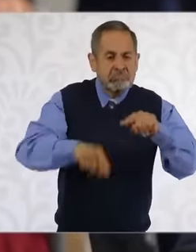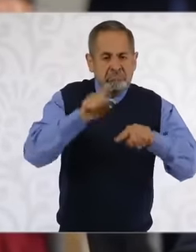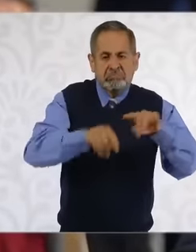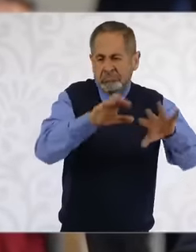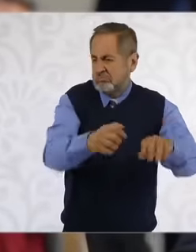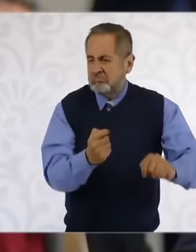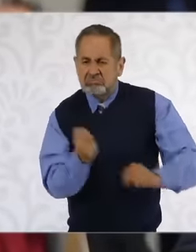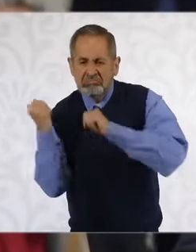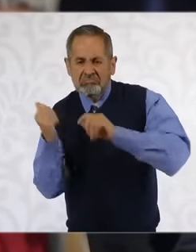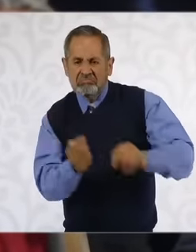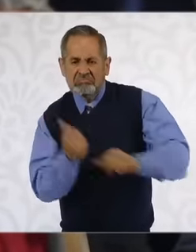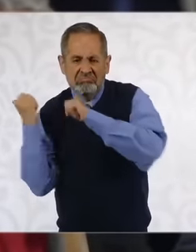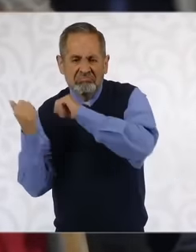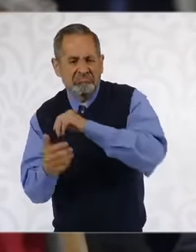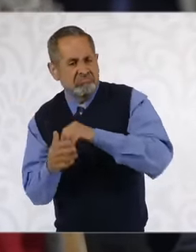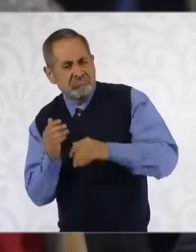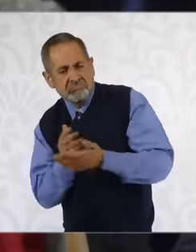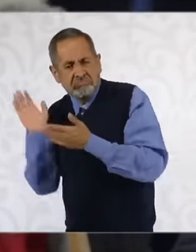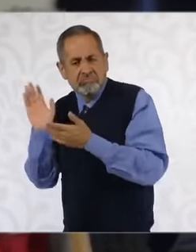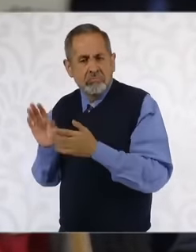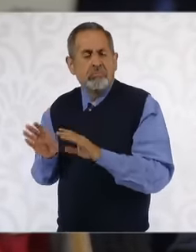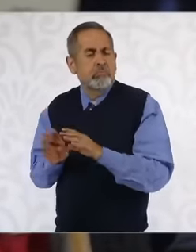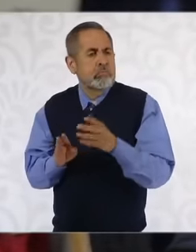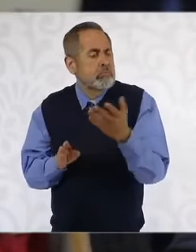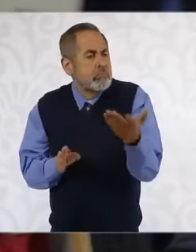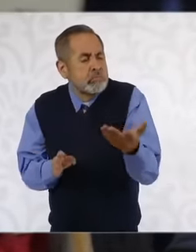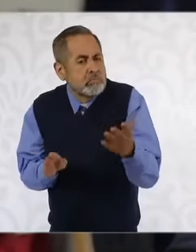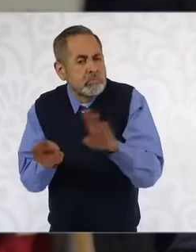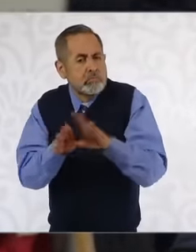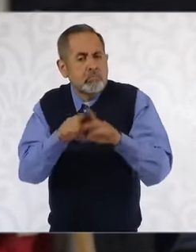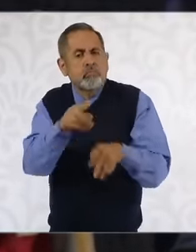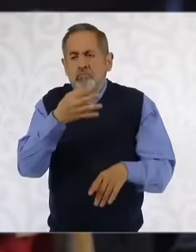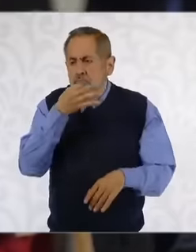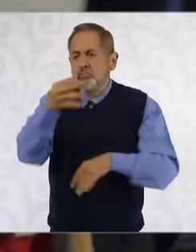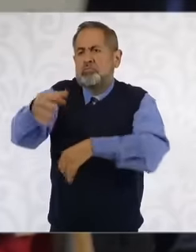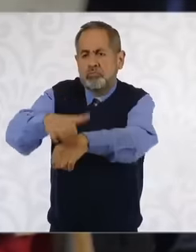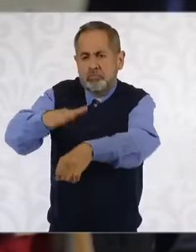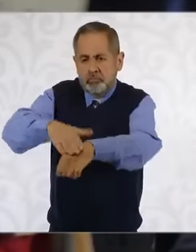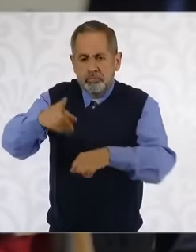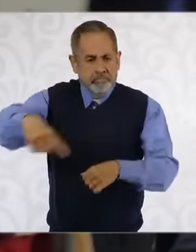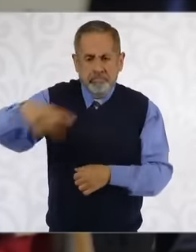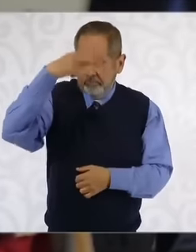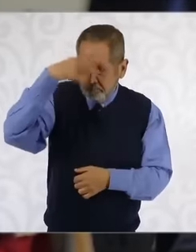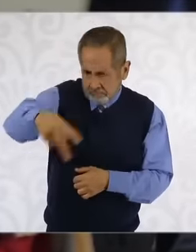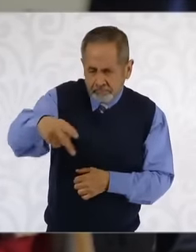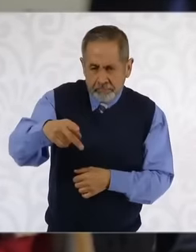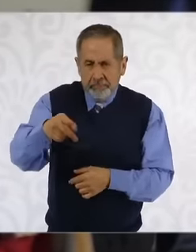message does he send to those Mexicans to those countrymen who are in this situation in